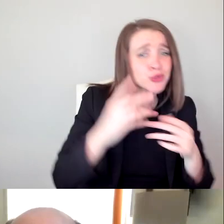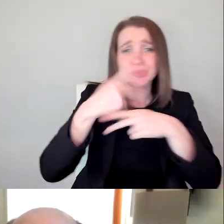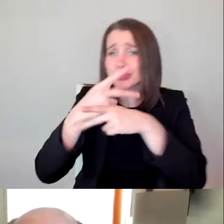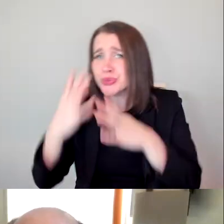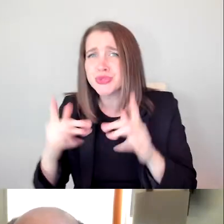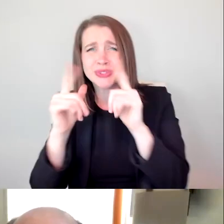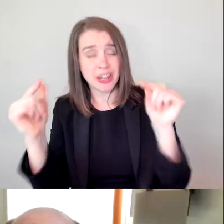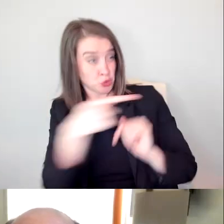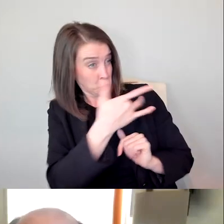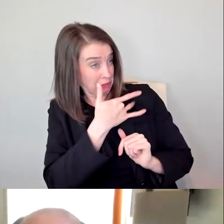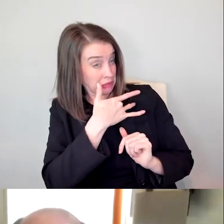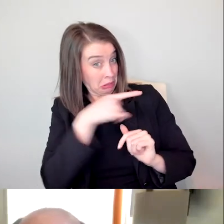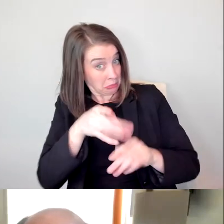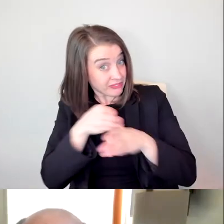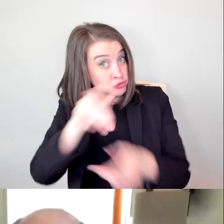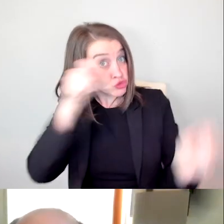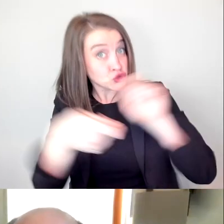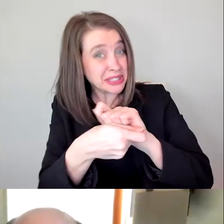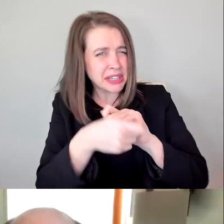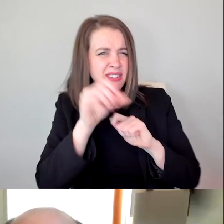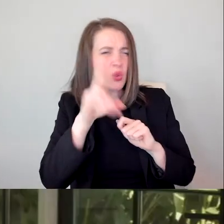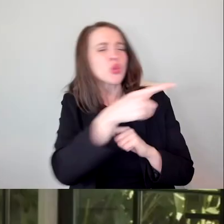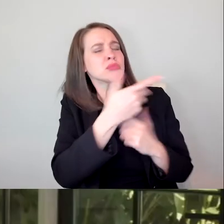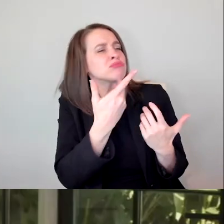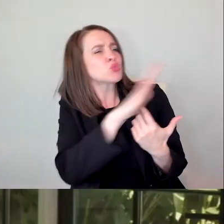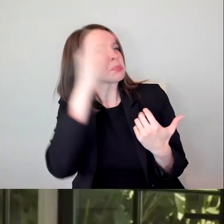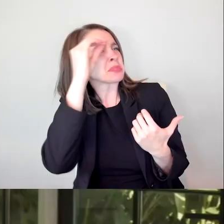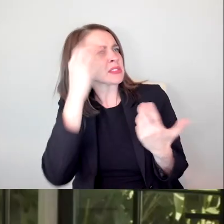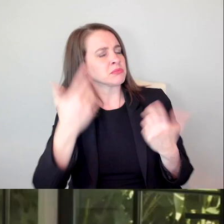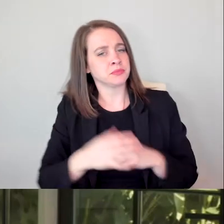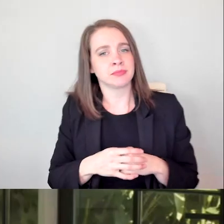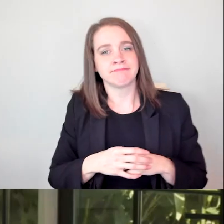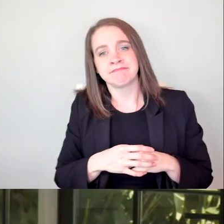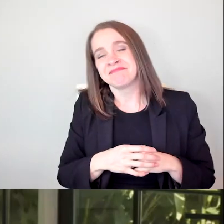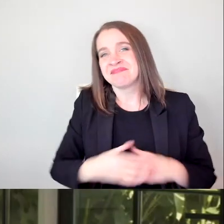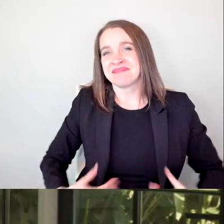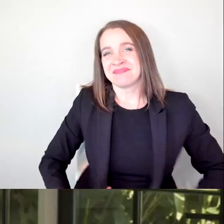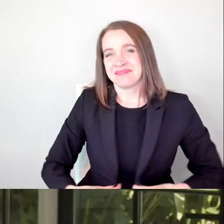or how do you feel about where we are, where we've come from? I guess I have to agree with Maysoon,